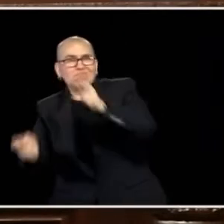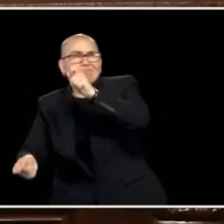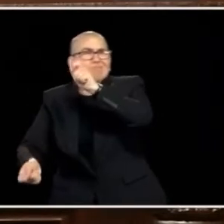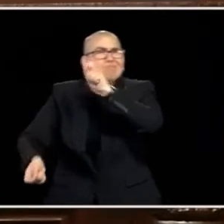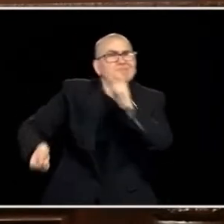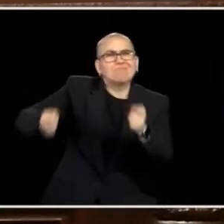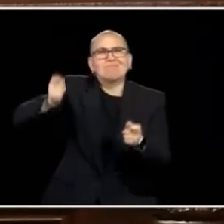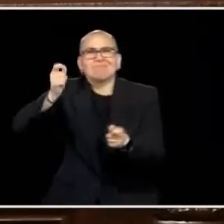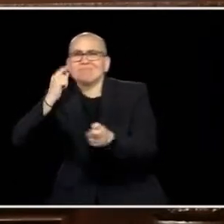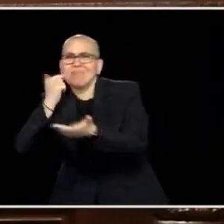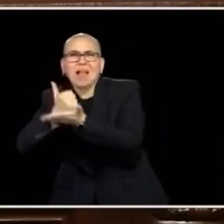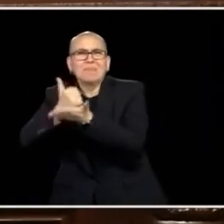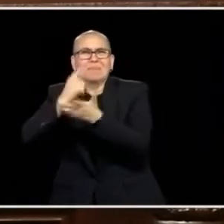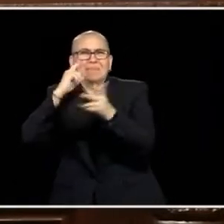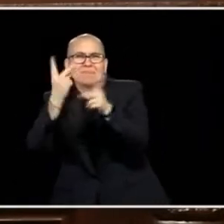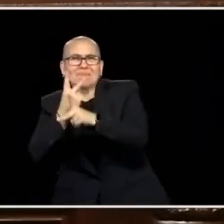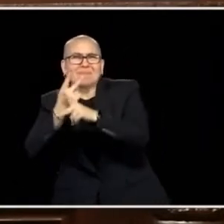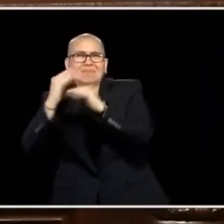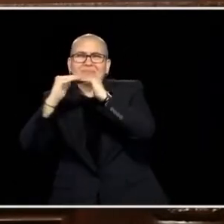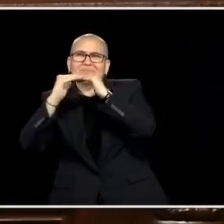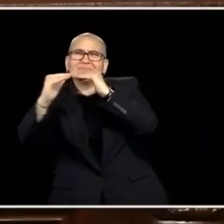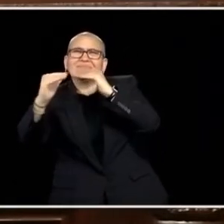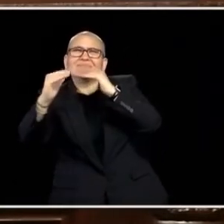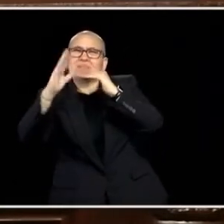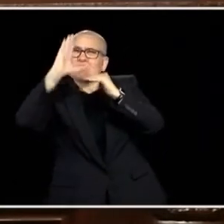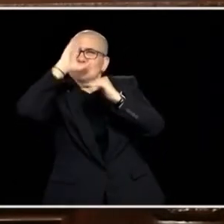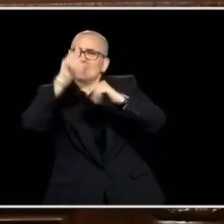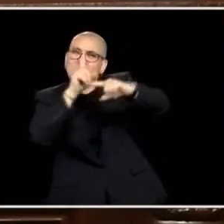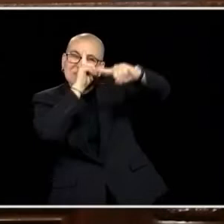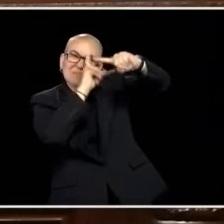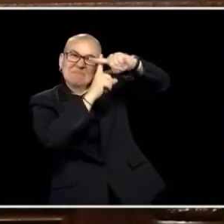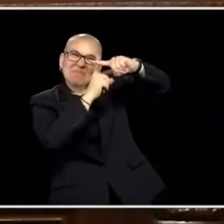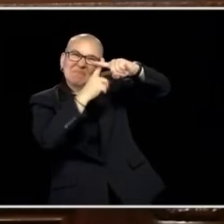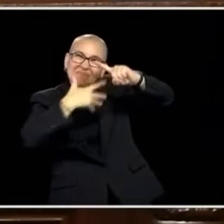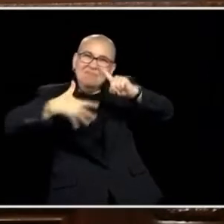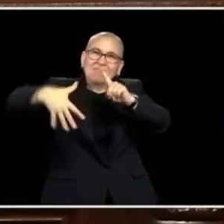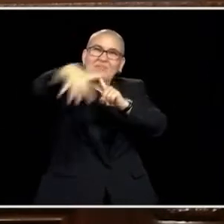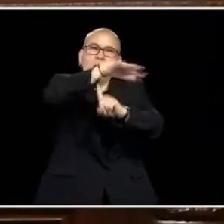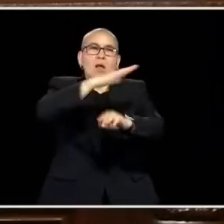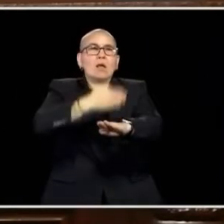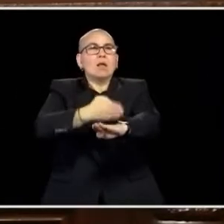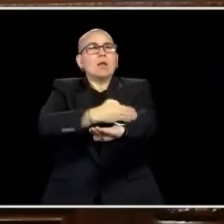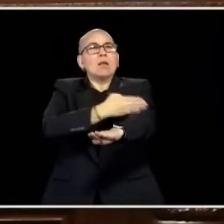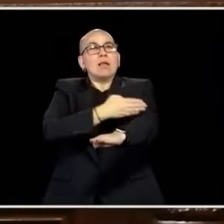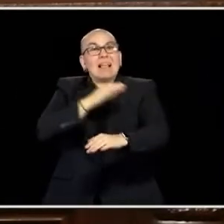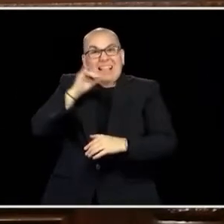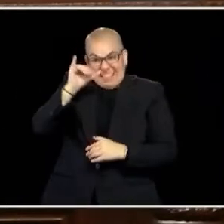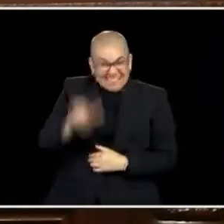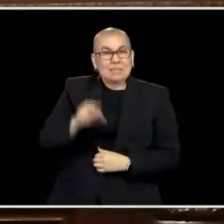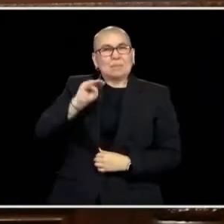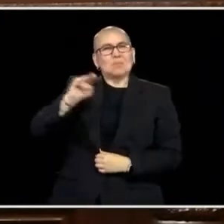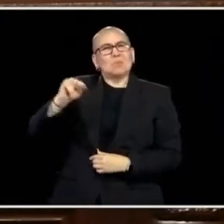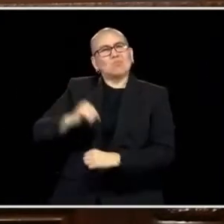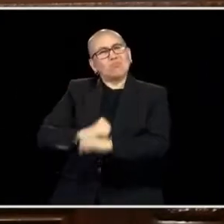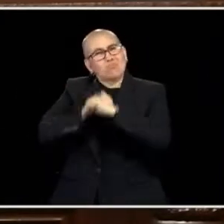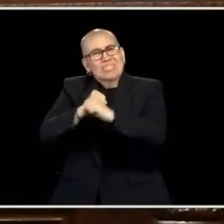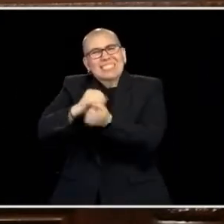US TO A SUSTAINABLE FUTURE AND CAN START PROTECTING THE ENVIRONMENT THAT WE NEED. THAT'S THE MINNESOTA THAT WE NEED. PROTECT OUR CLEAN AIR, PROTECT